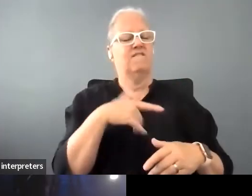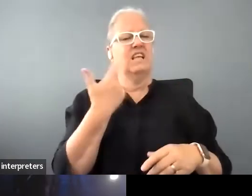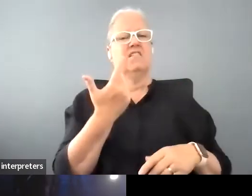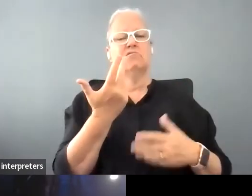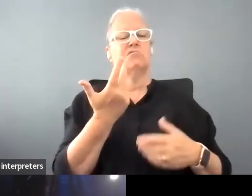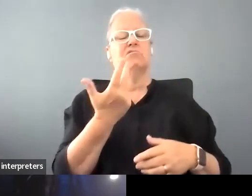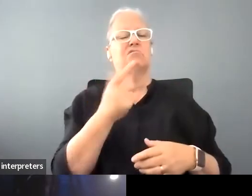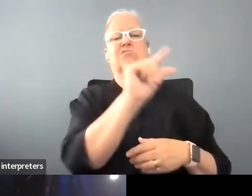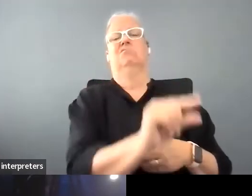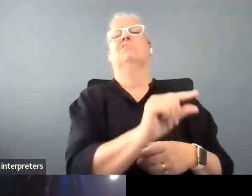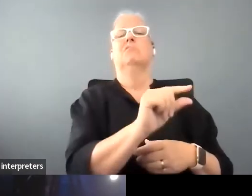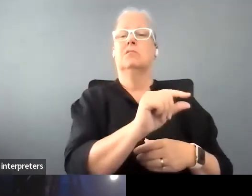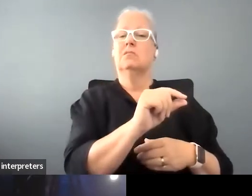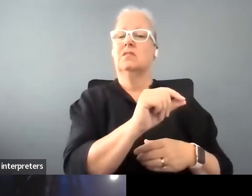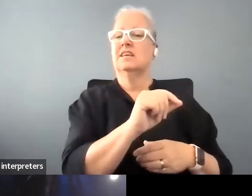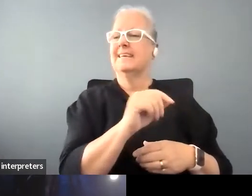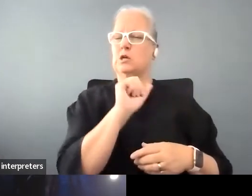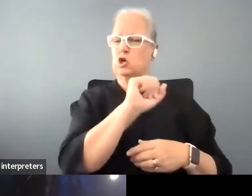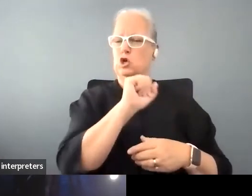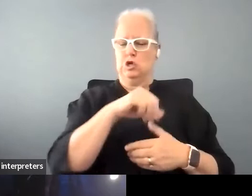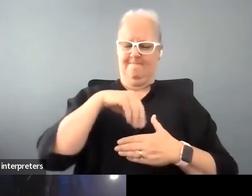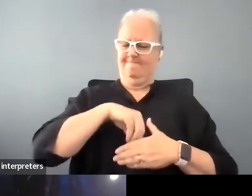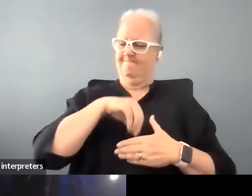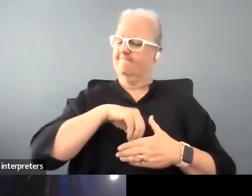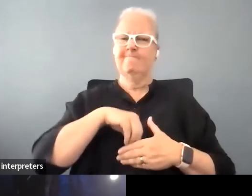there's just something in the core of her I think probably comes from family